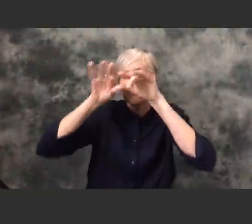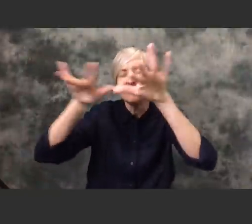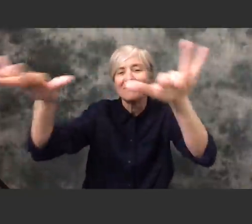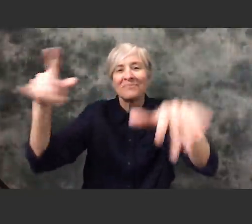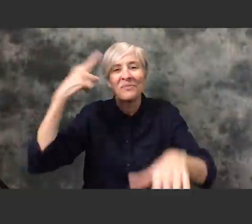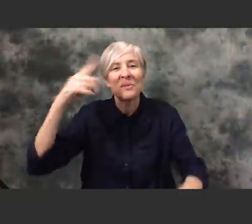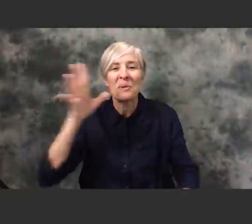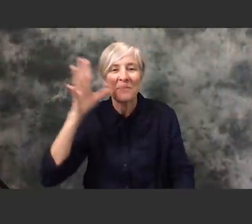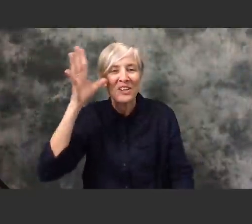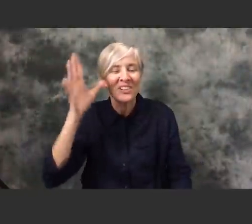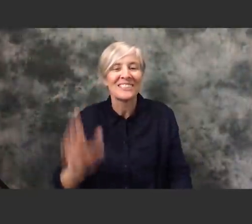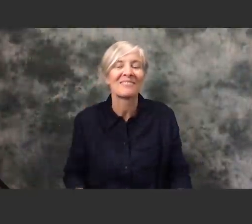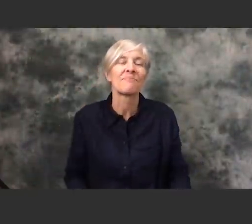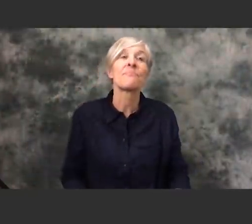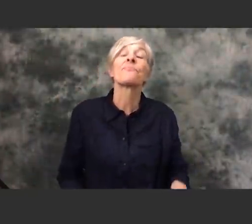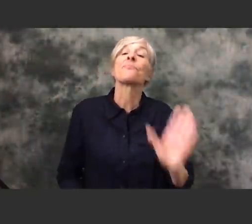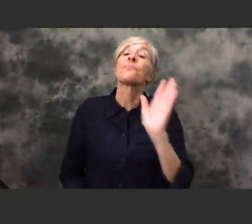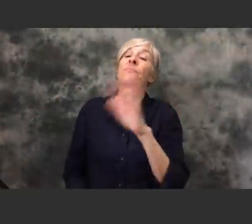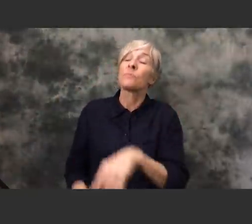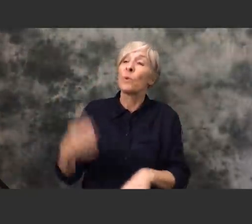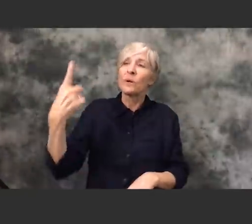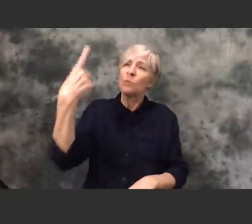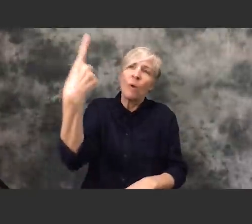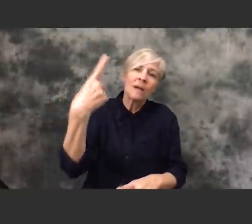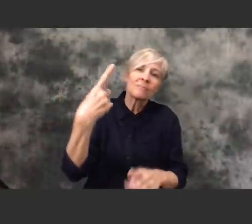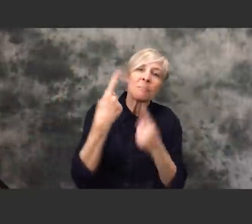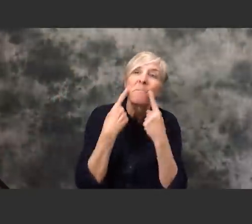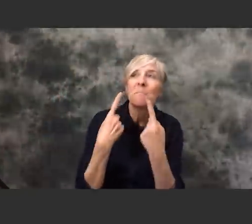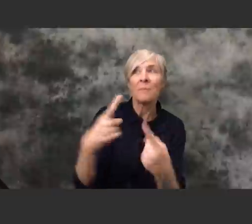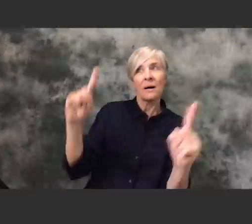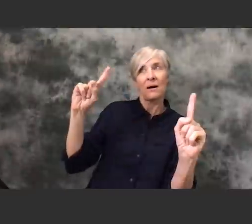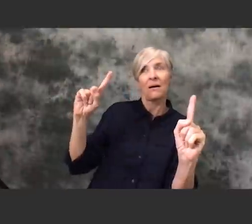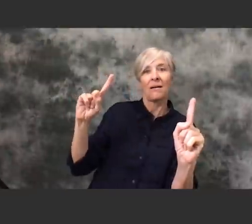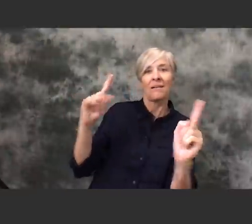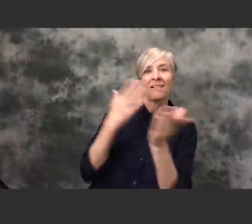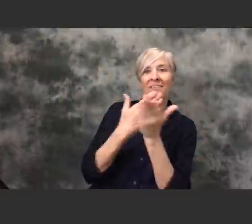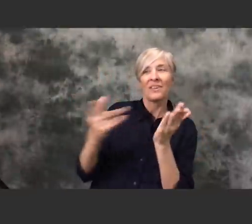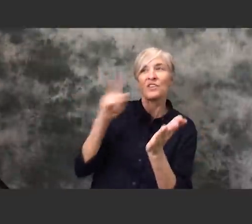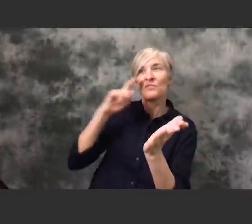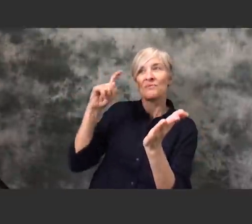thoughts in the universe for you. What is one good thing or triumph that you've